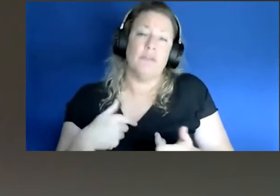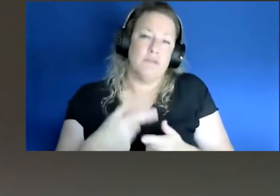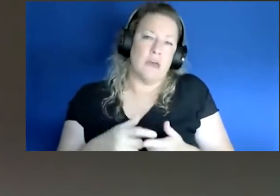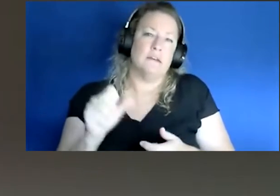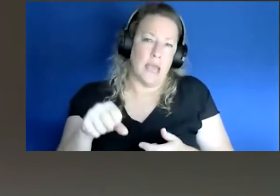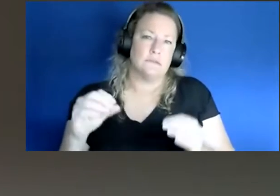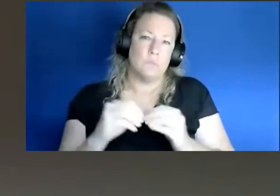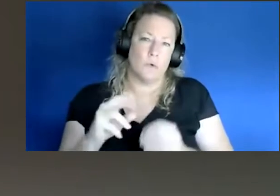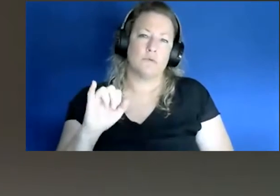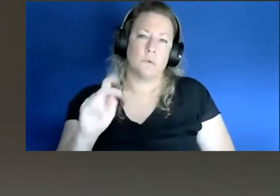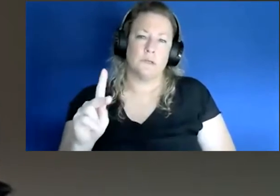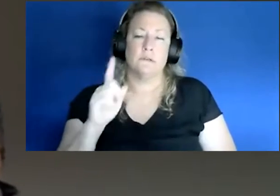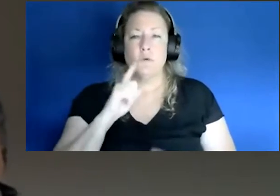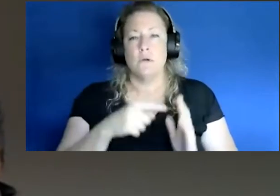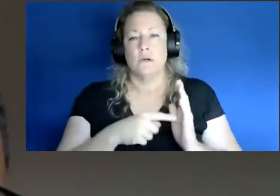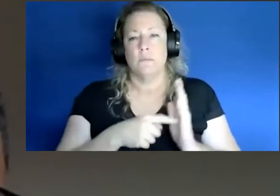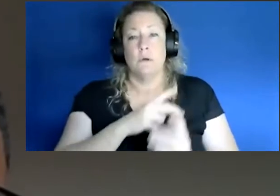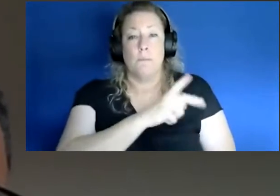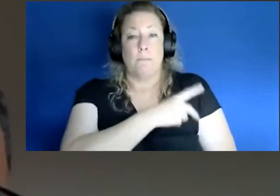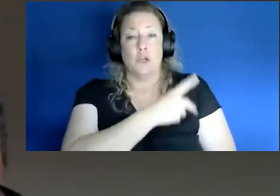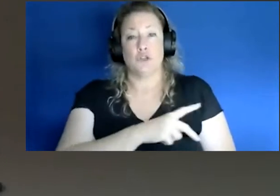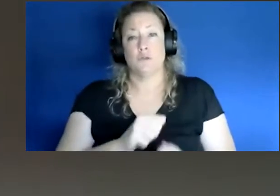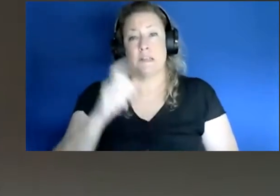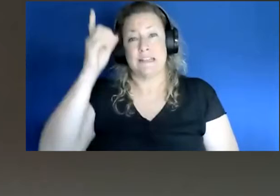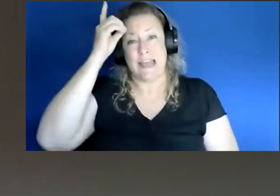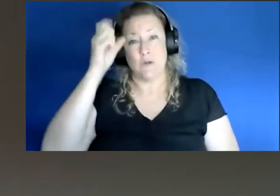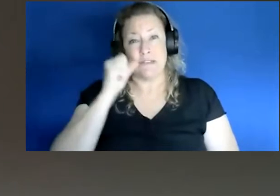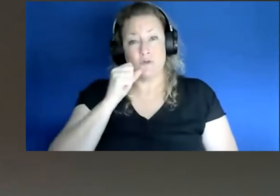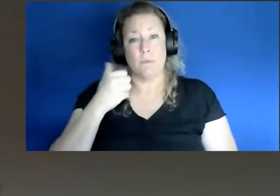So for instance you know patients with Down Syndrome they have there's certain cardiac